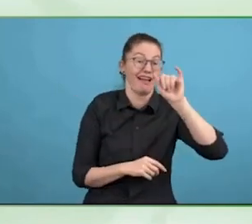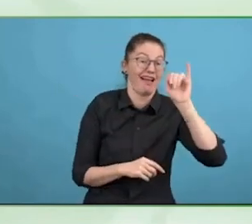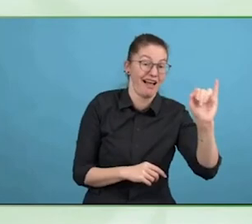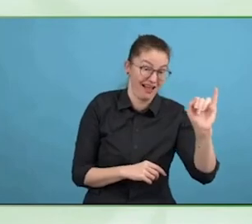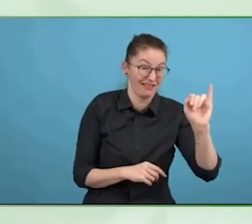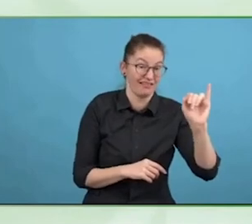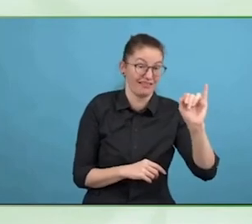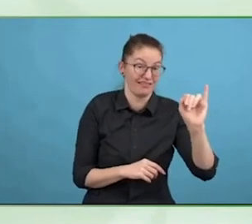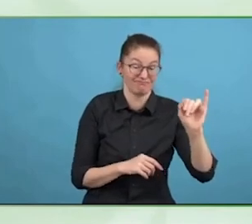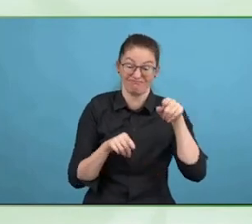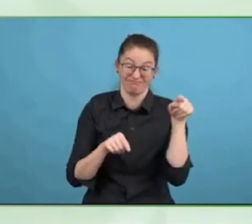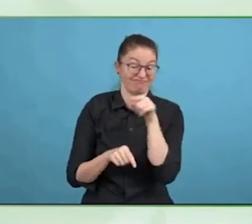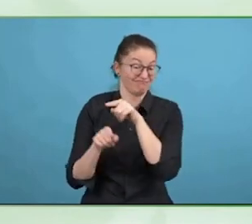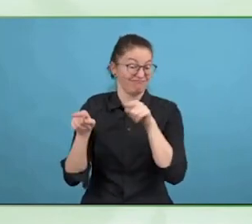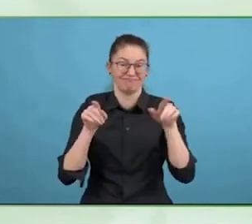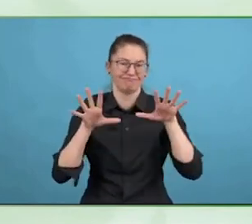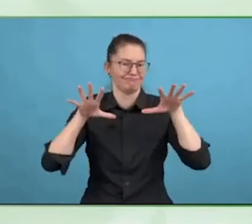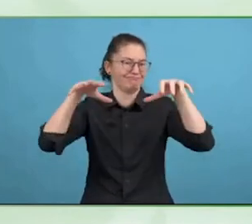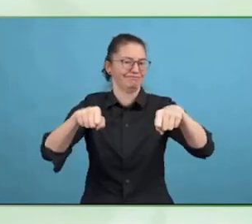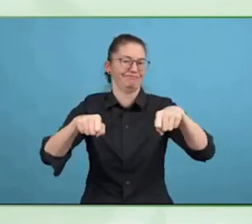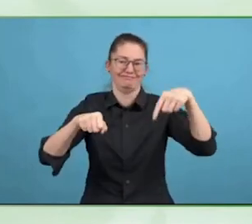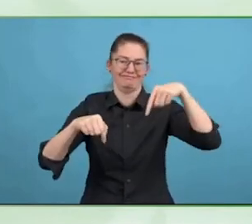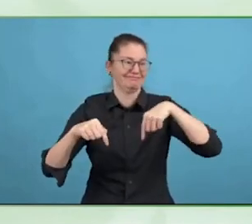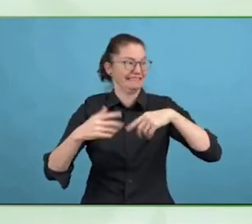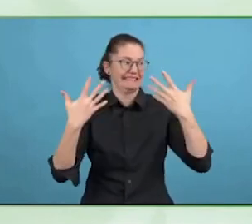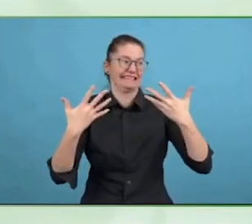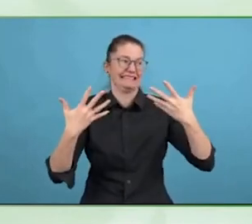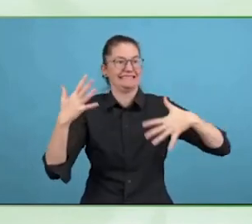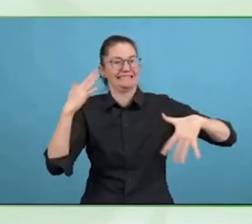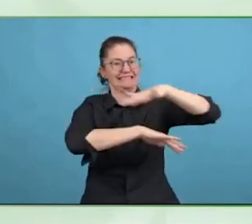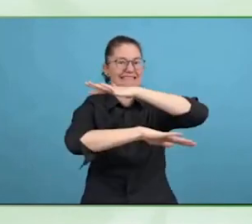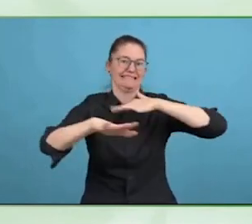excited about this whole space, even though theoretically, if you